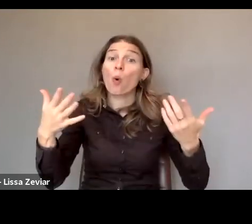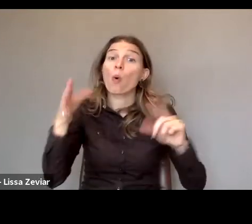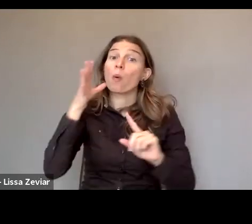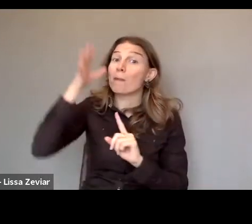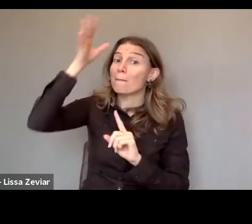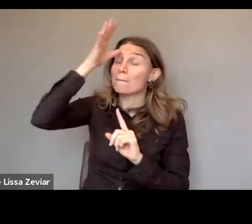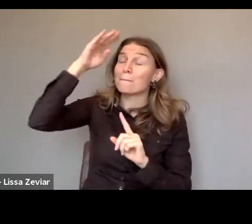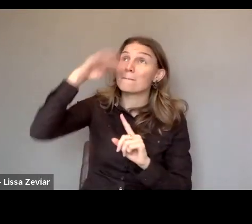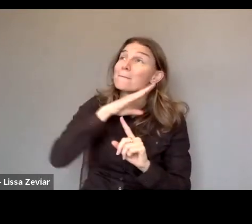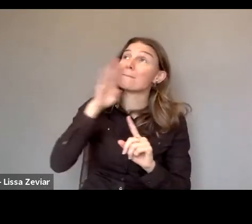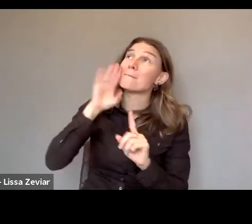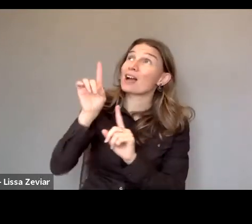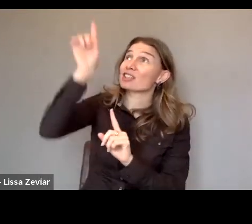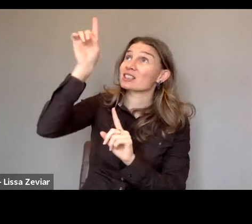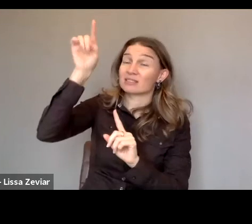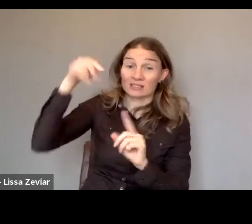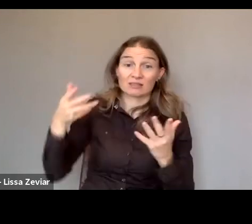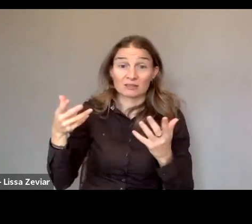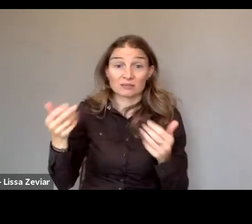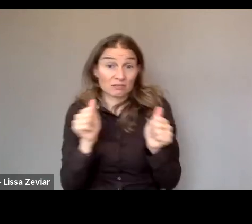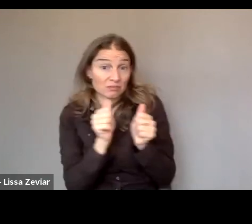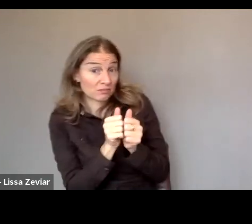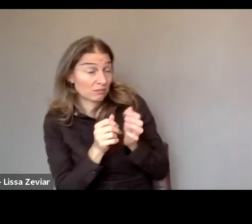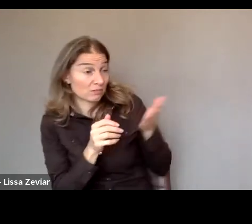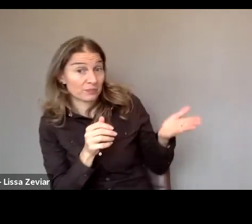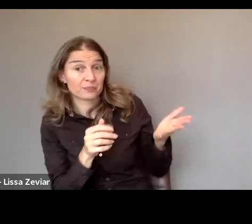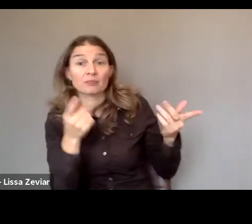It takes a number of forms, including physical, verbal,